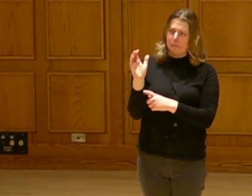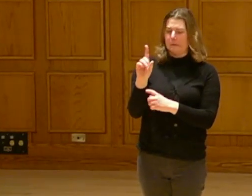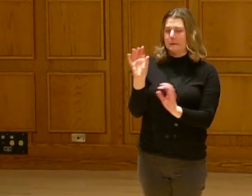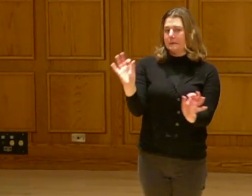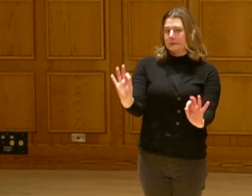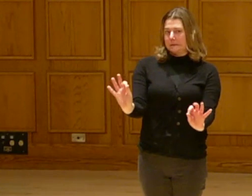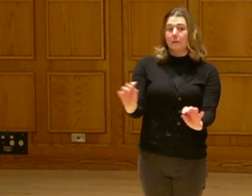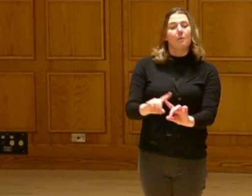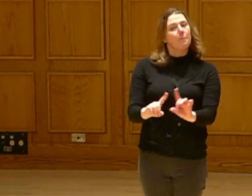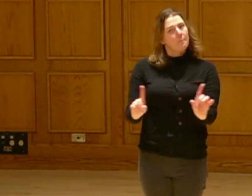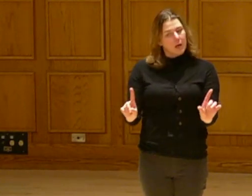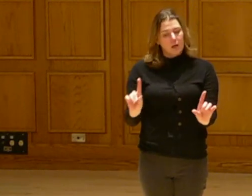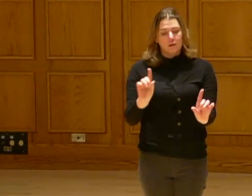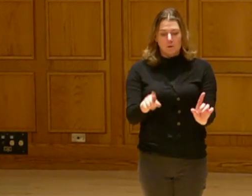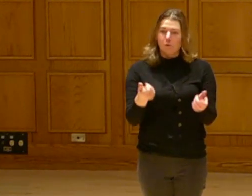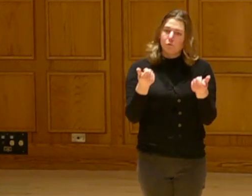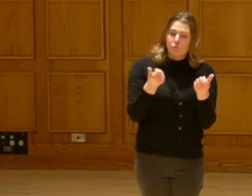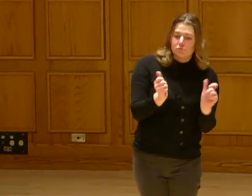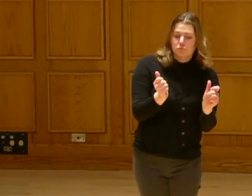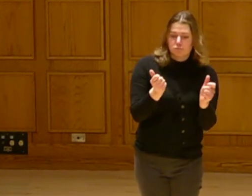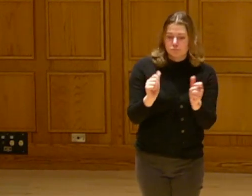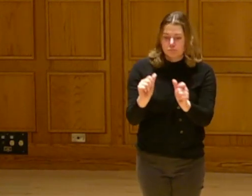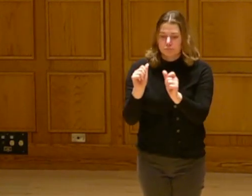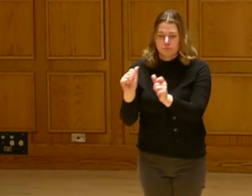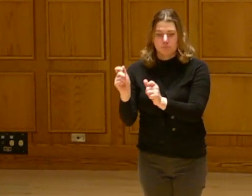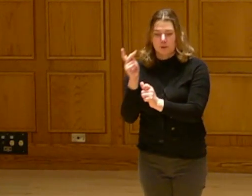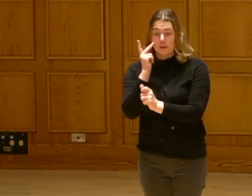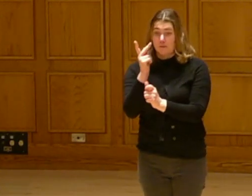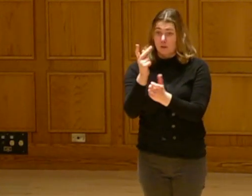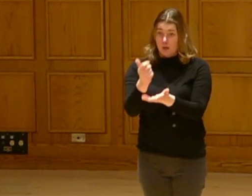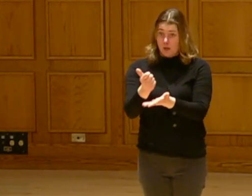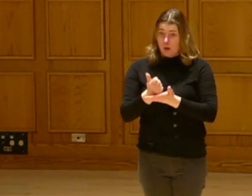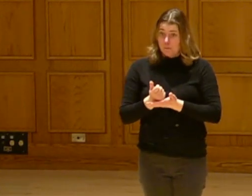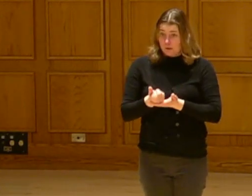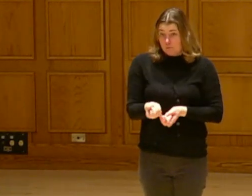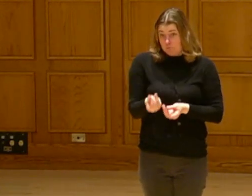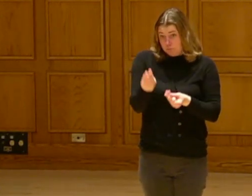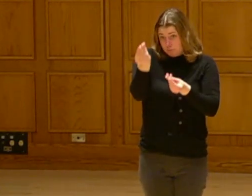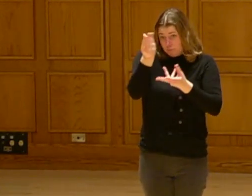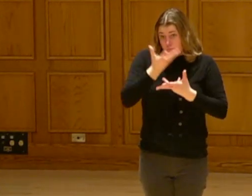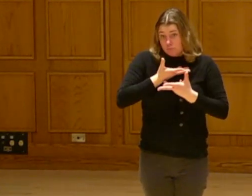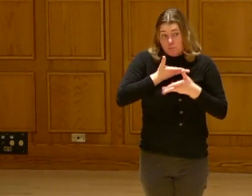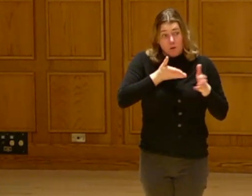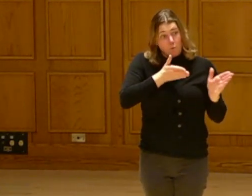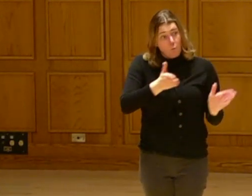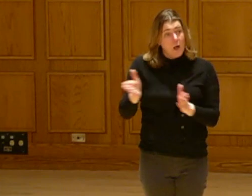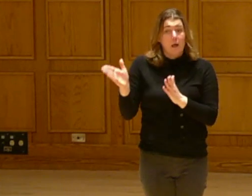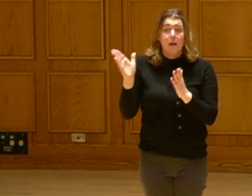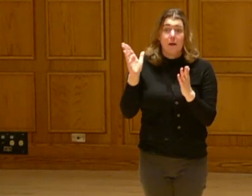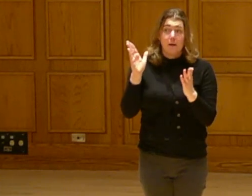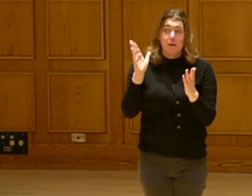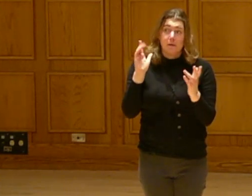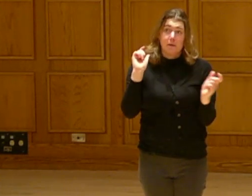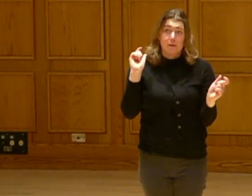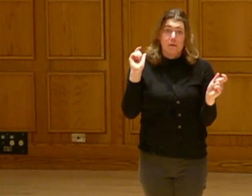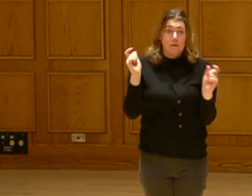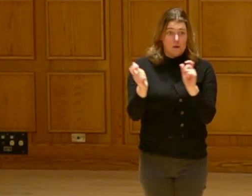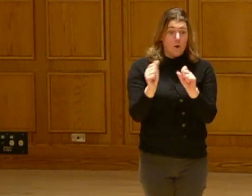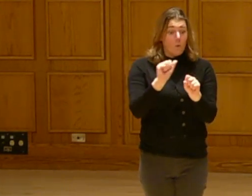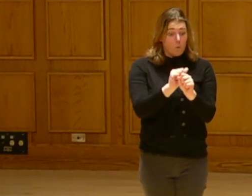I'm hoping it provides a way or a solution to try to work with what